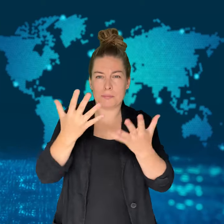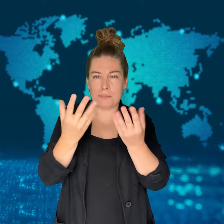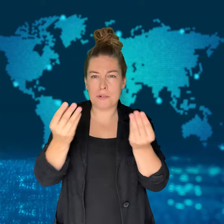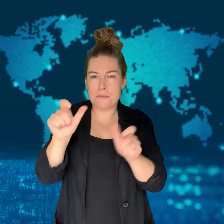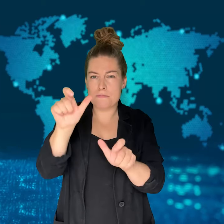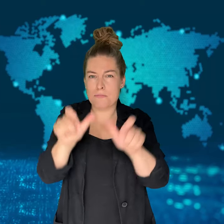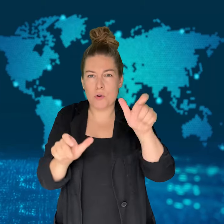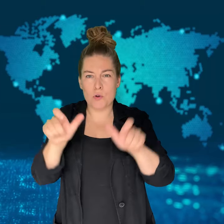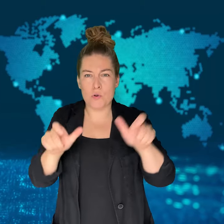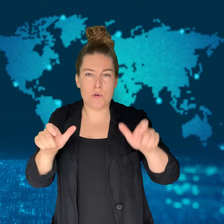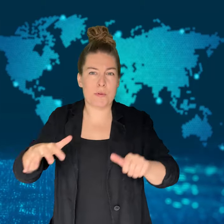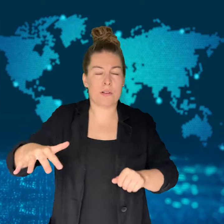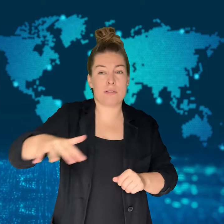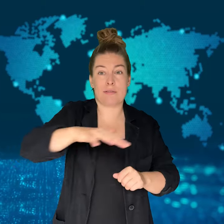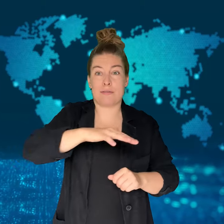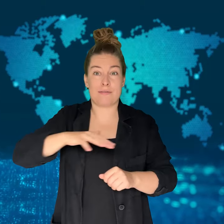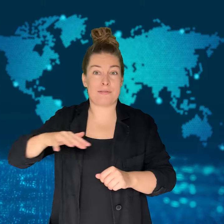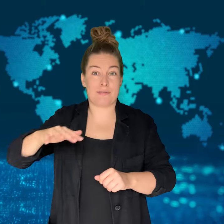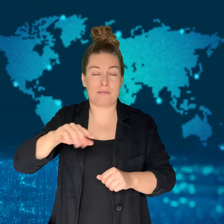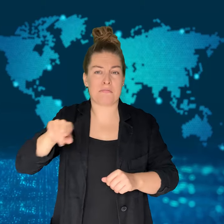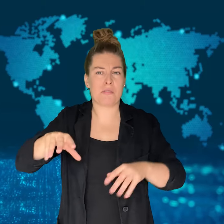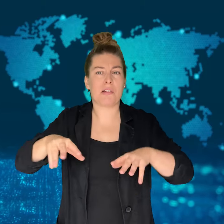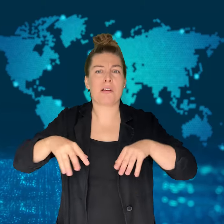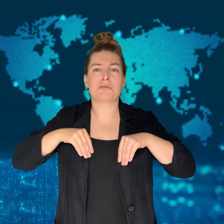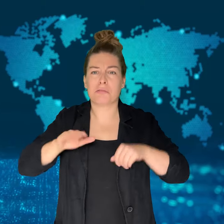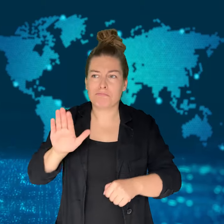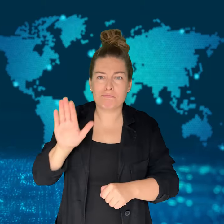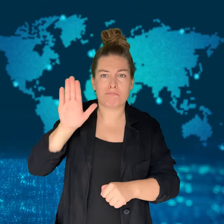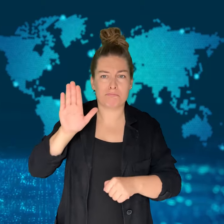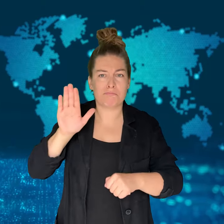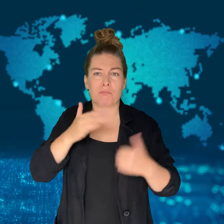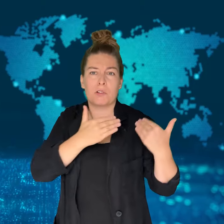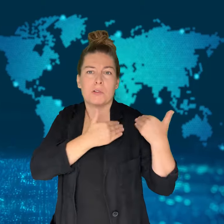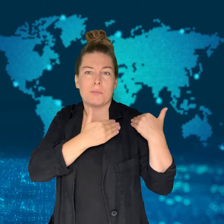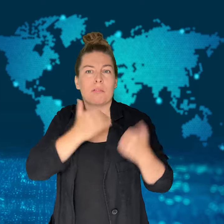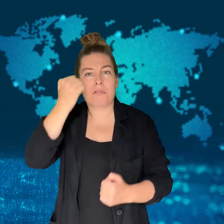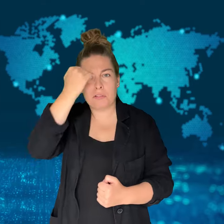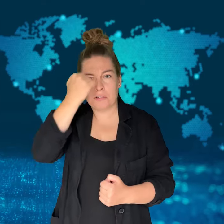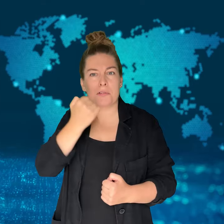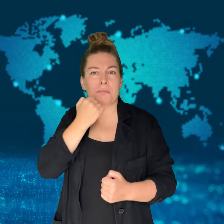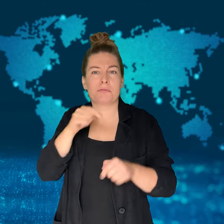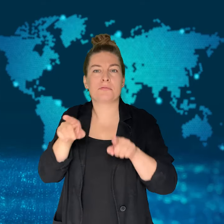The Palestinian Islamic Jihad and Hamas both jointly claimed